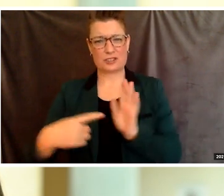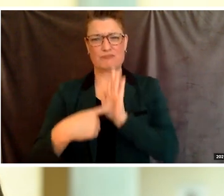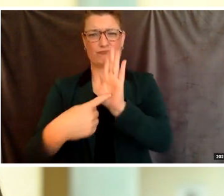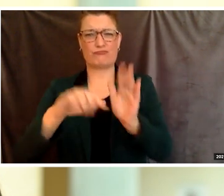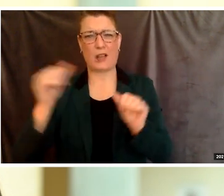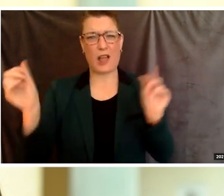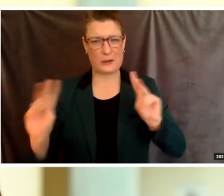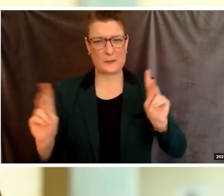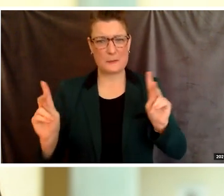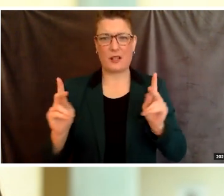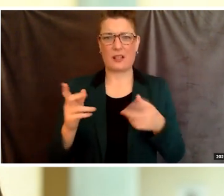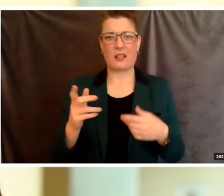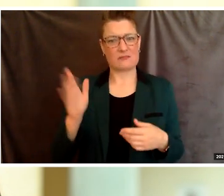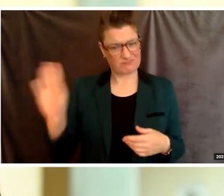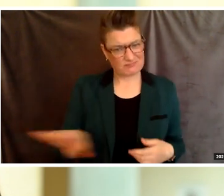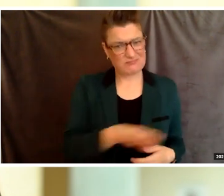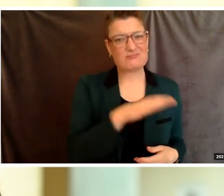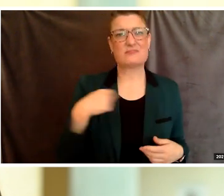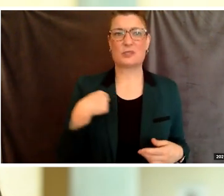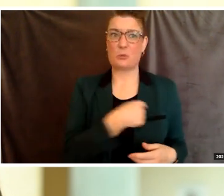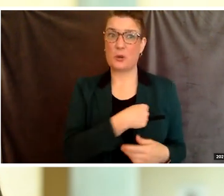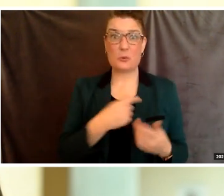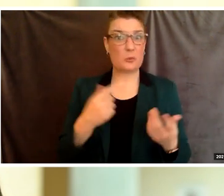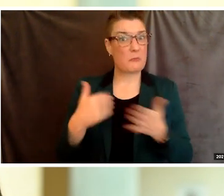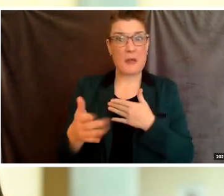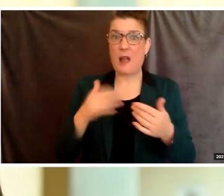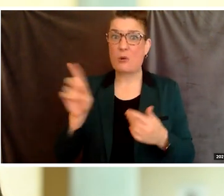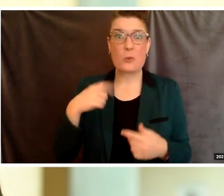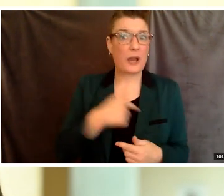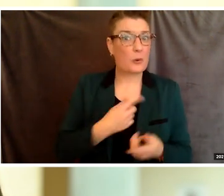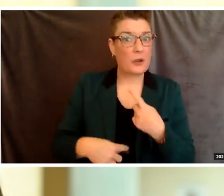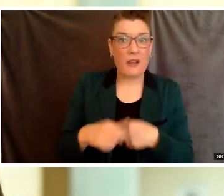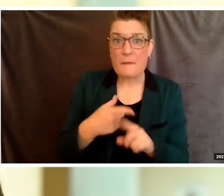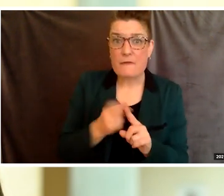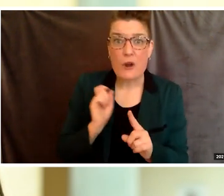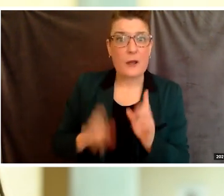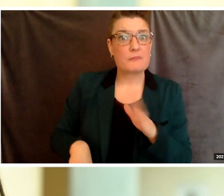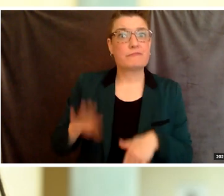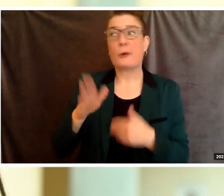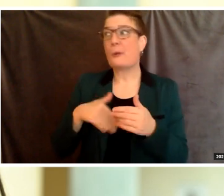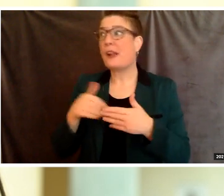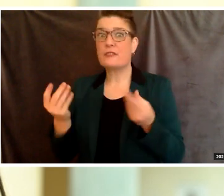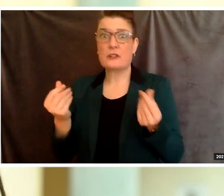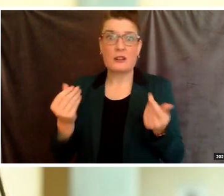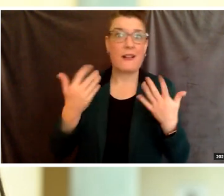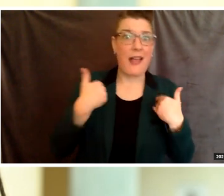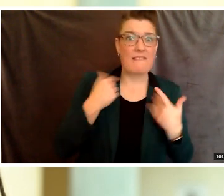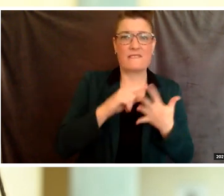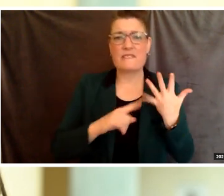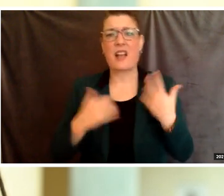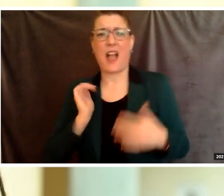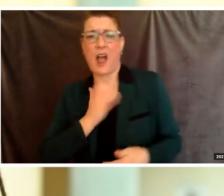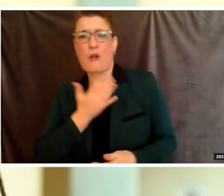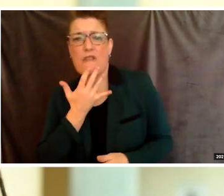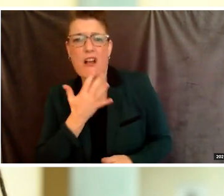one that says wherever we come from, whatever we have or don't have whatever our color, sex, or cultural background,